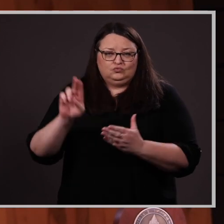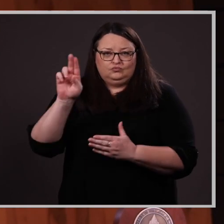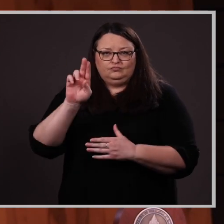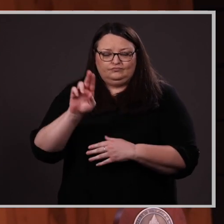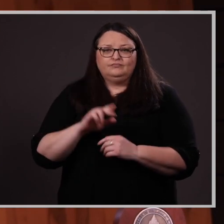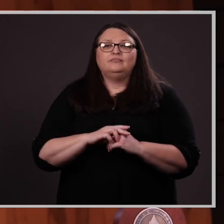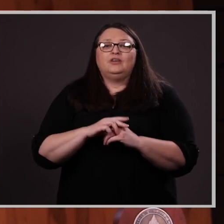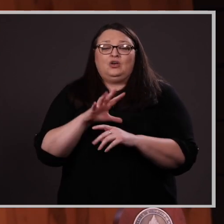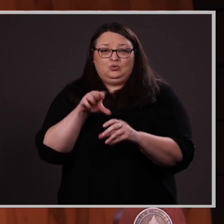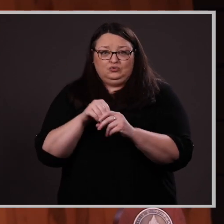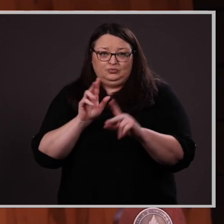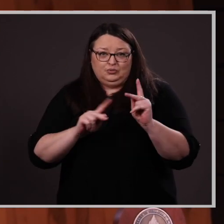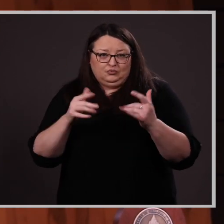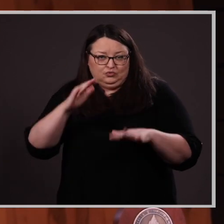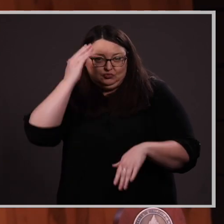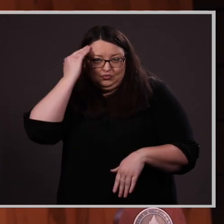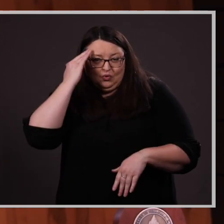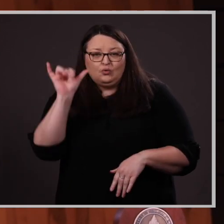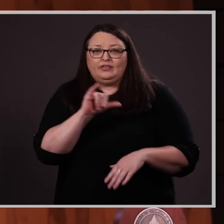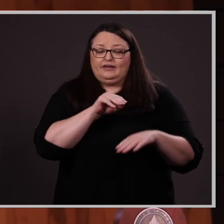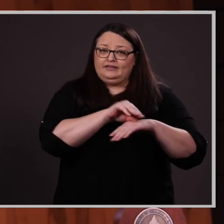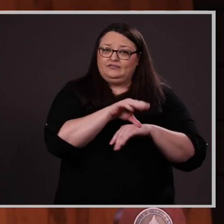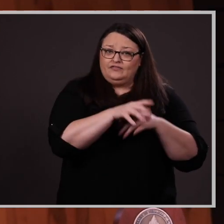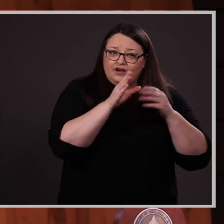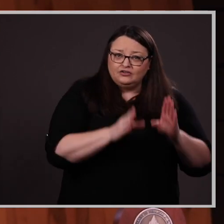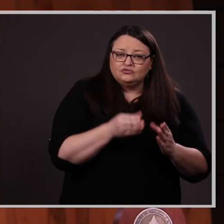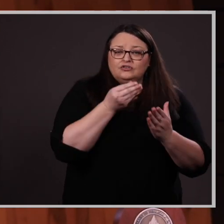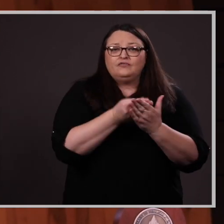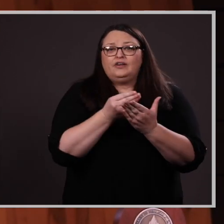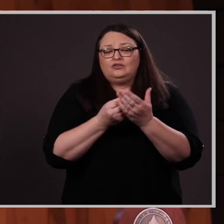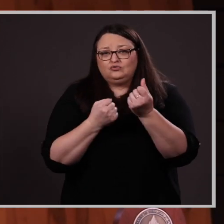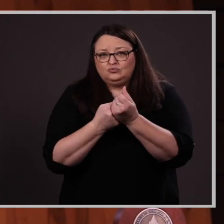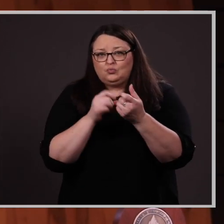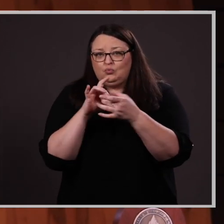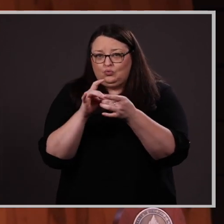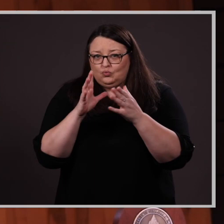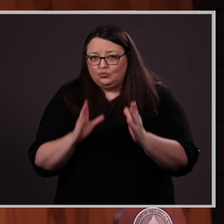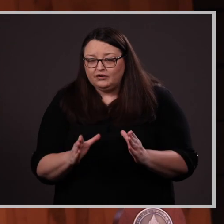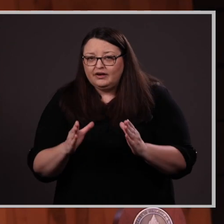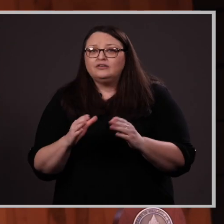those you may know well – like your advisor, financial support coordinator, or the campus